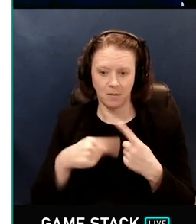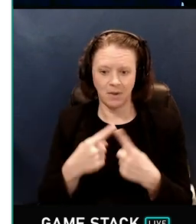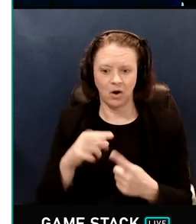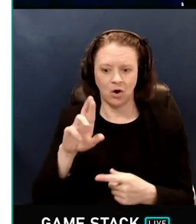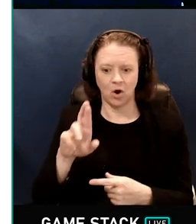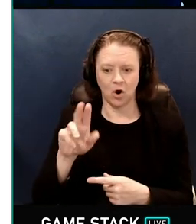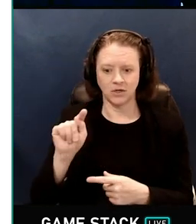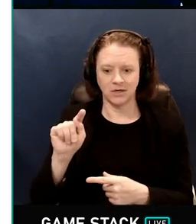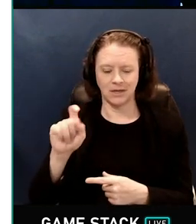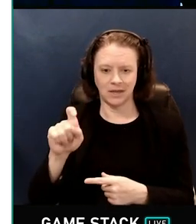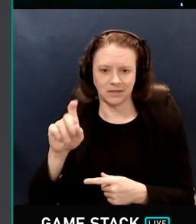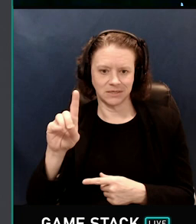from millions of lights.